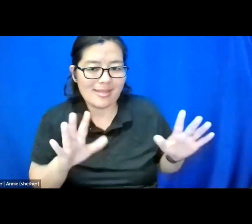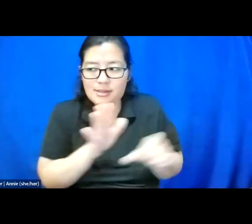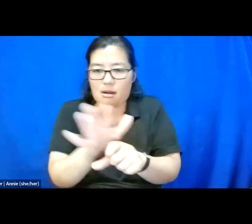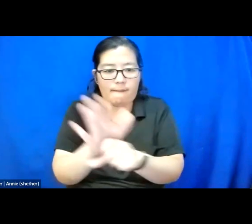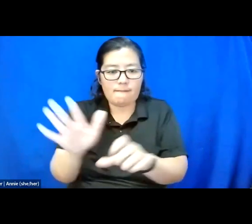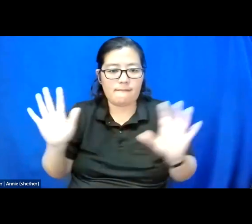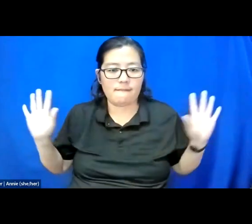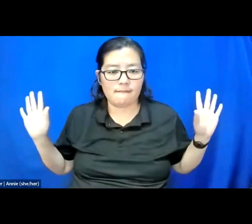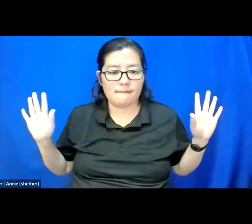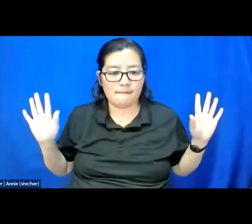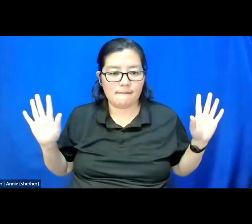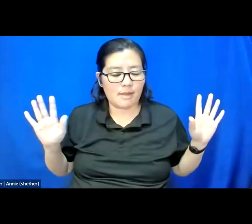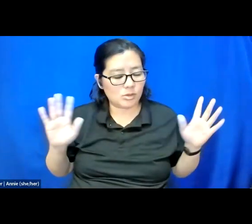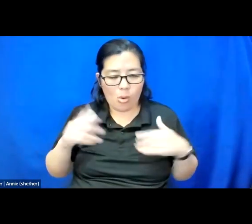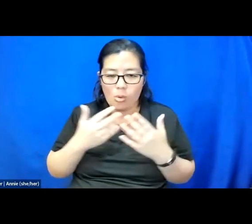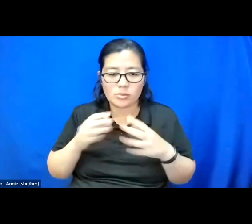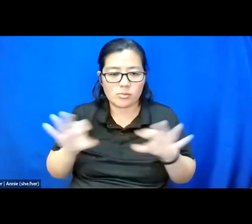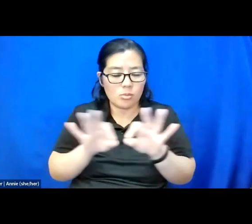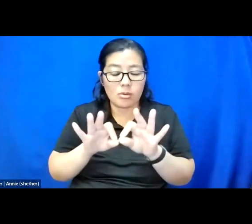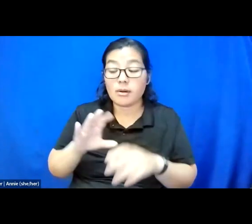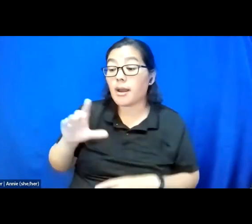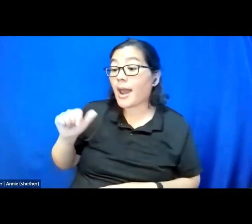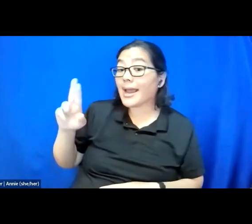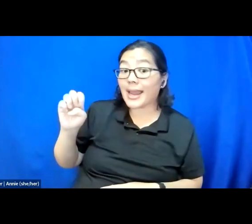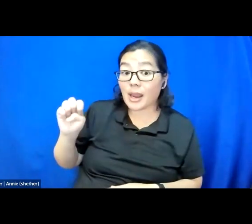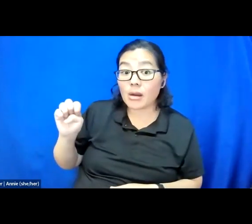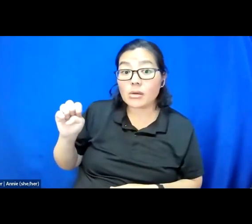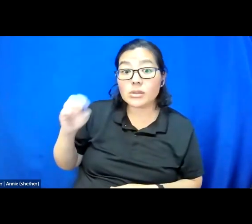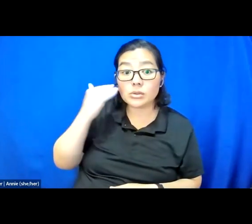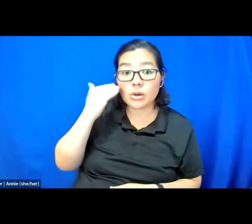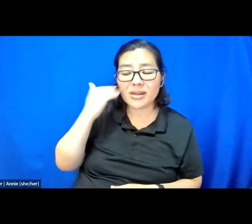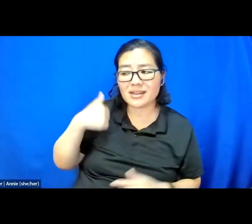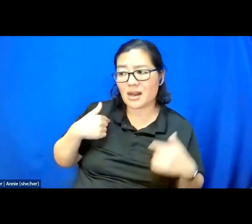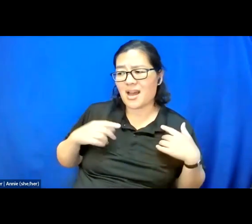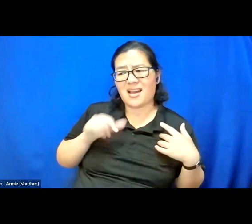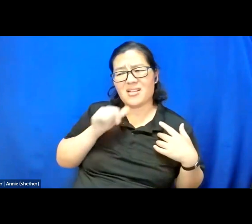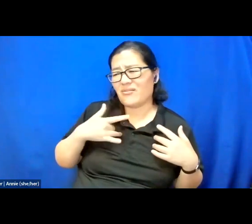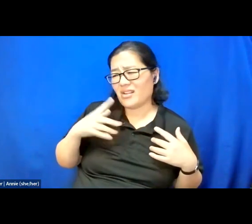Period. Care is knowing that I don't feel like it is a good enough reason.